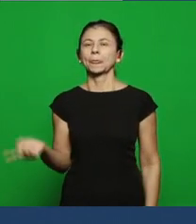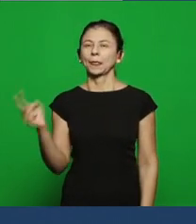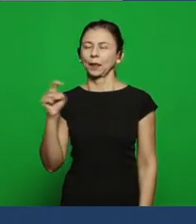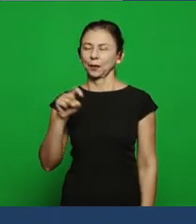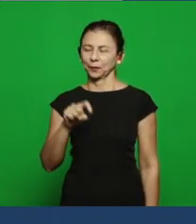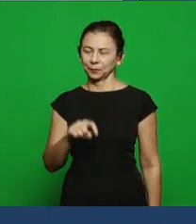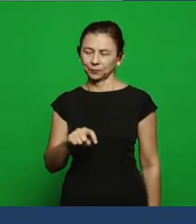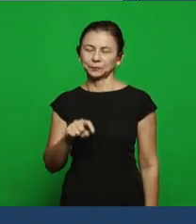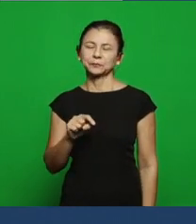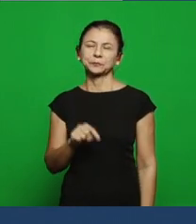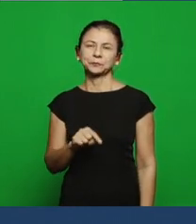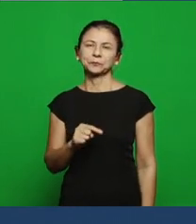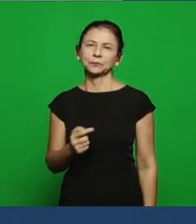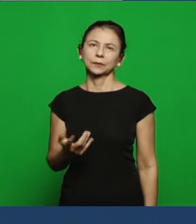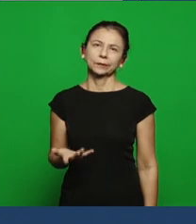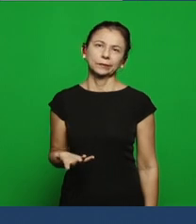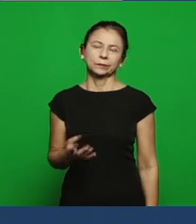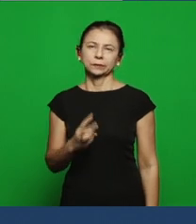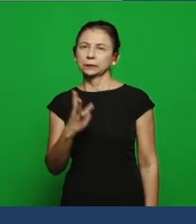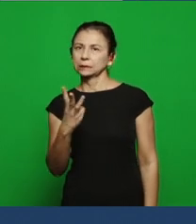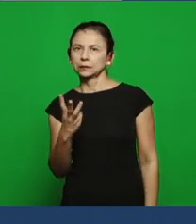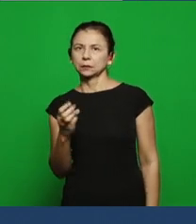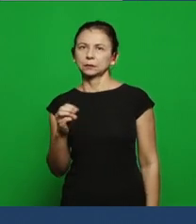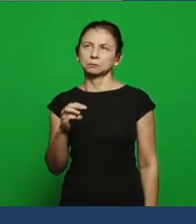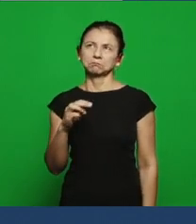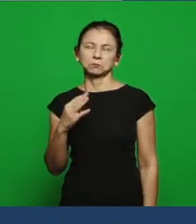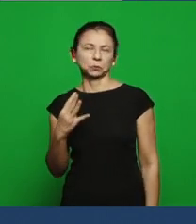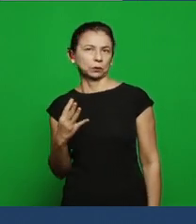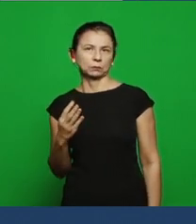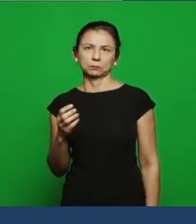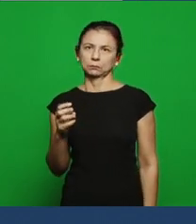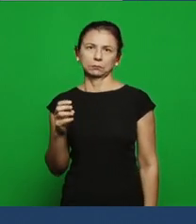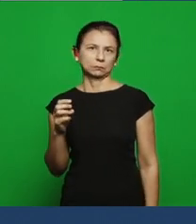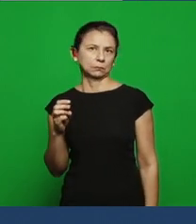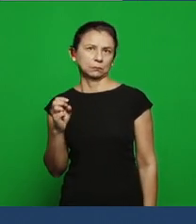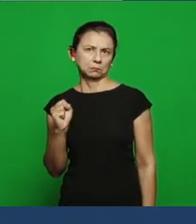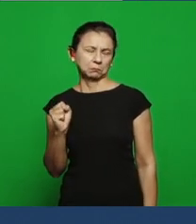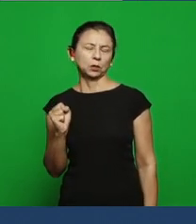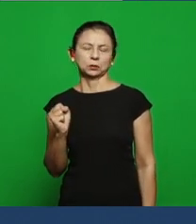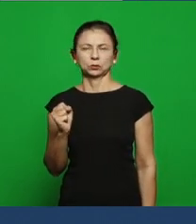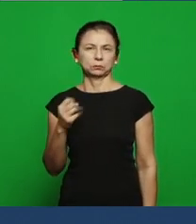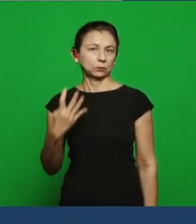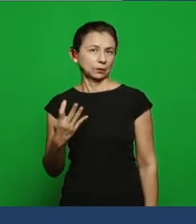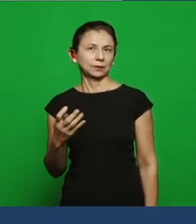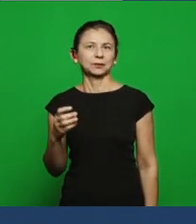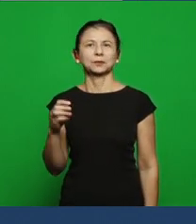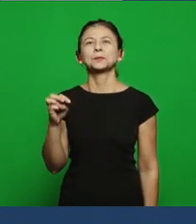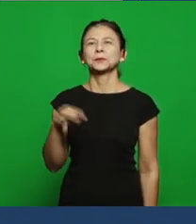can we give 3, 4 minutes? We can give 4 minutes to the brethren work